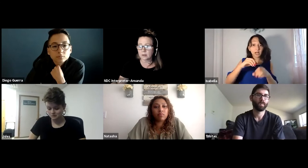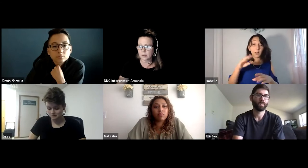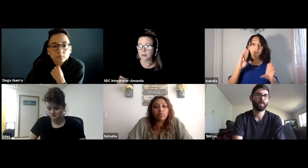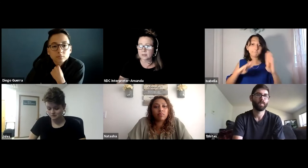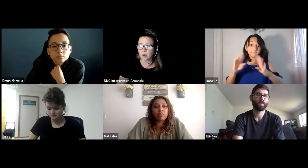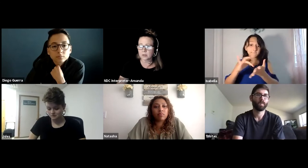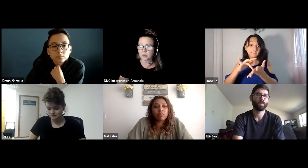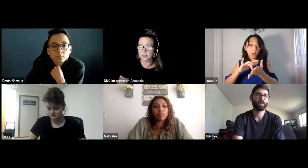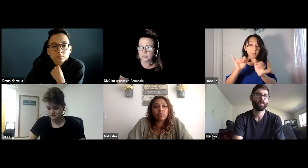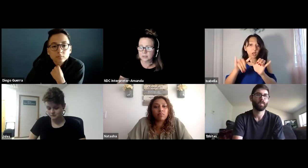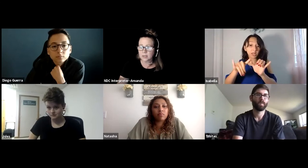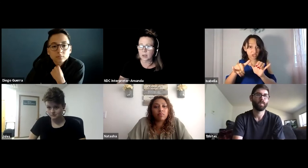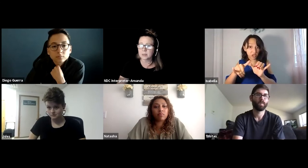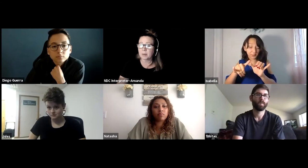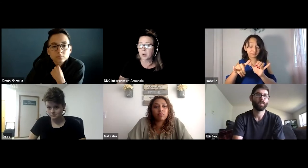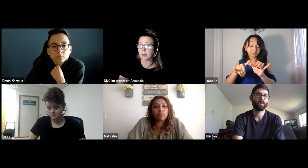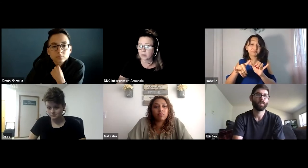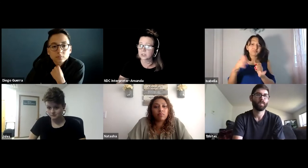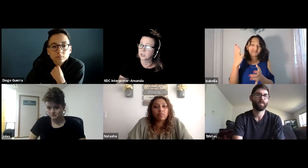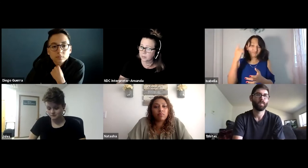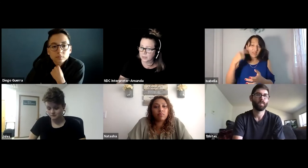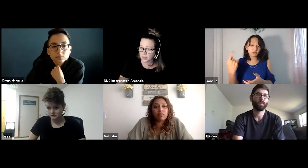got into auditory sciences I was a biomedical engineer major.